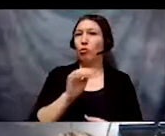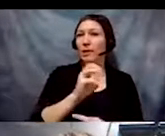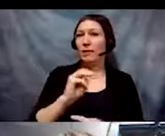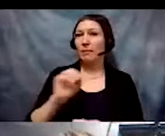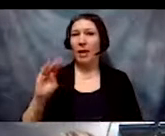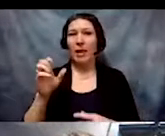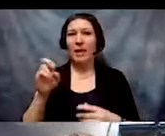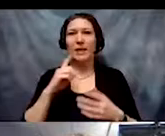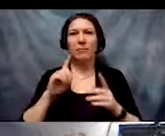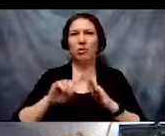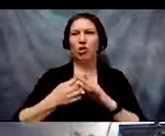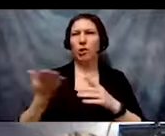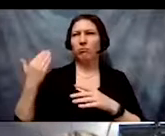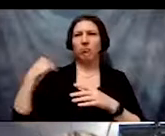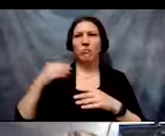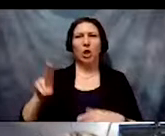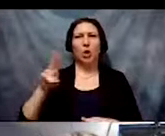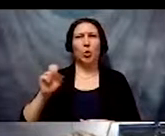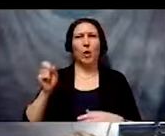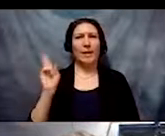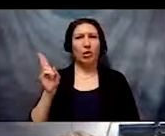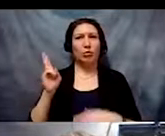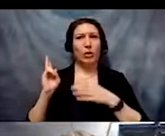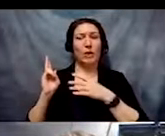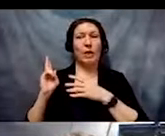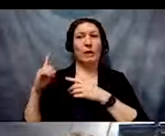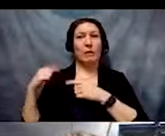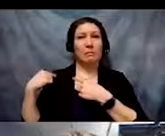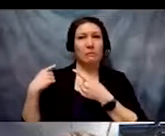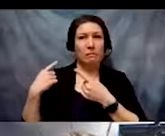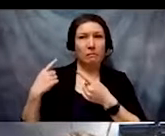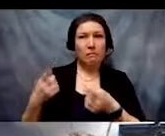that justify